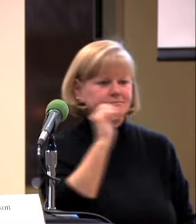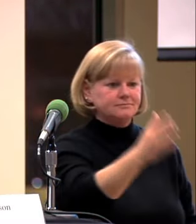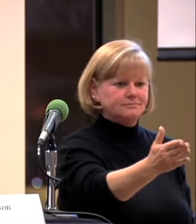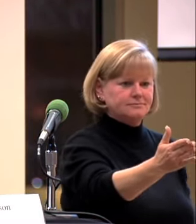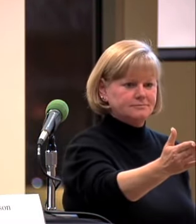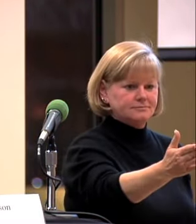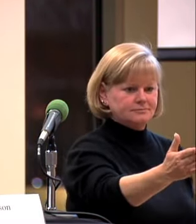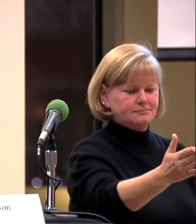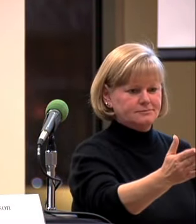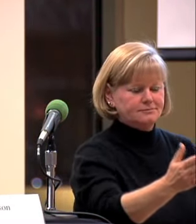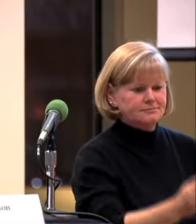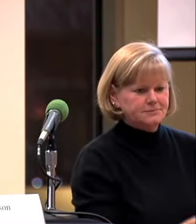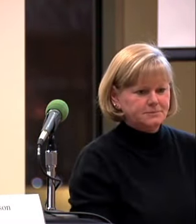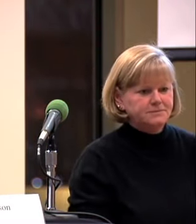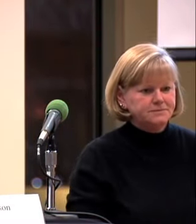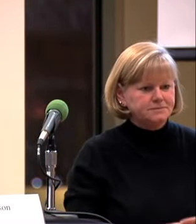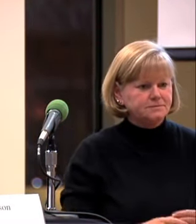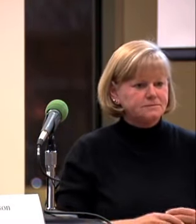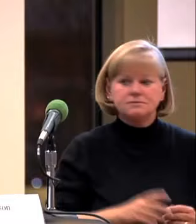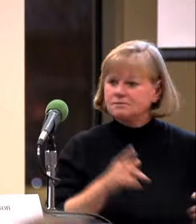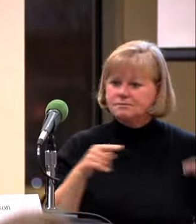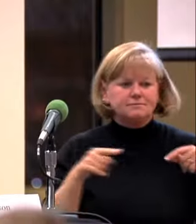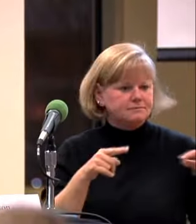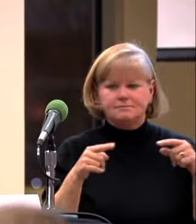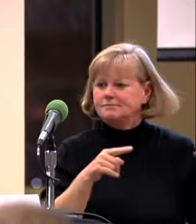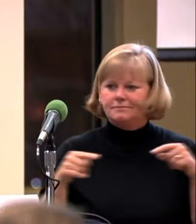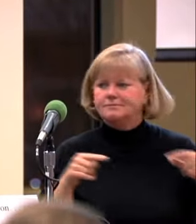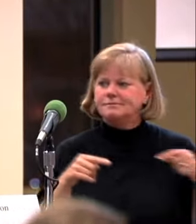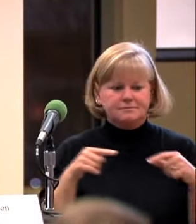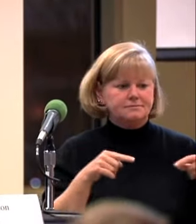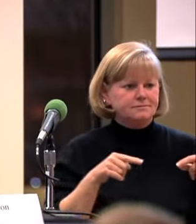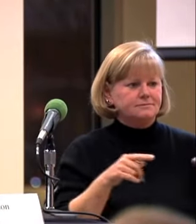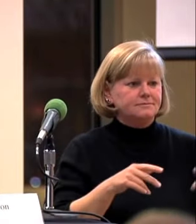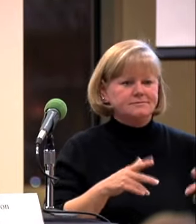WHAT THEY WERE MISSING.